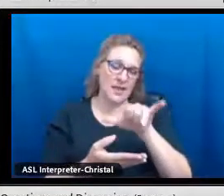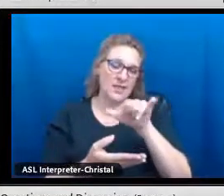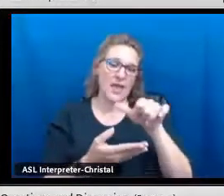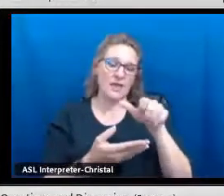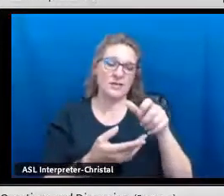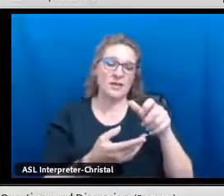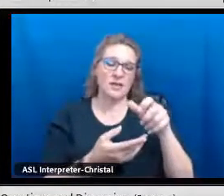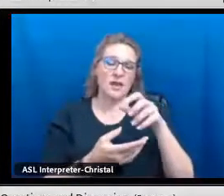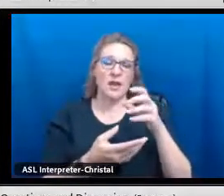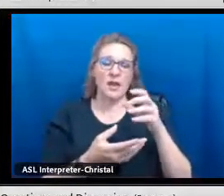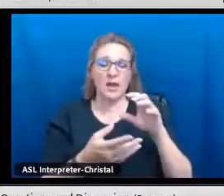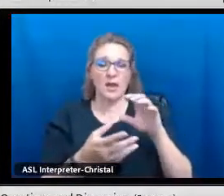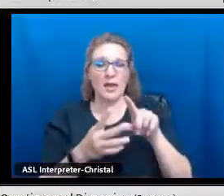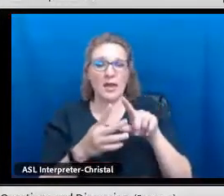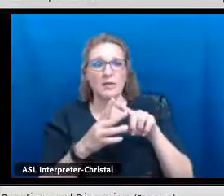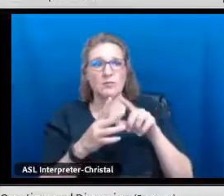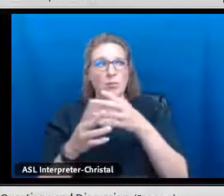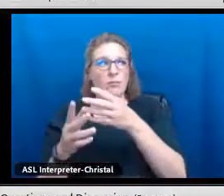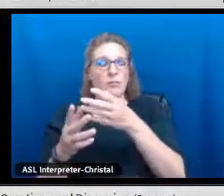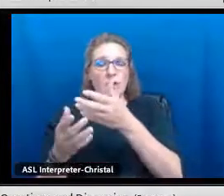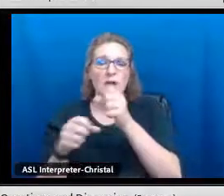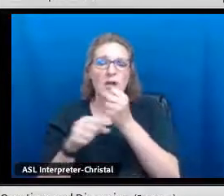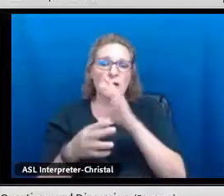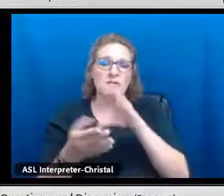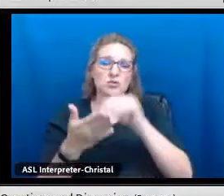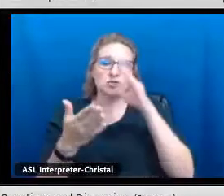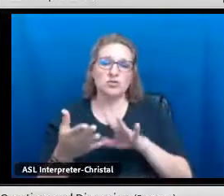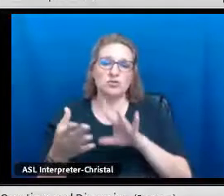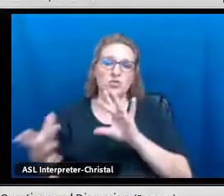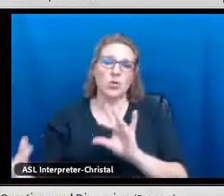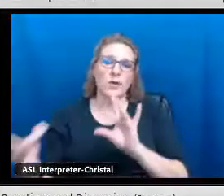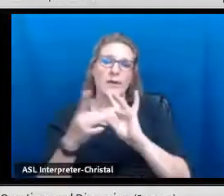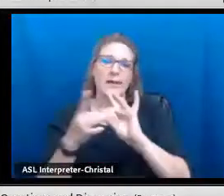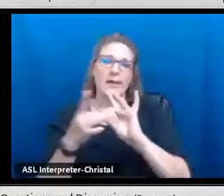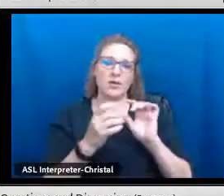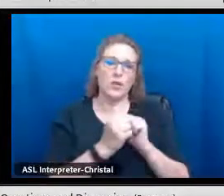well as write an essay on that and I think that really brings them back and engages them